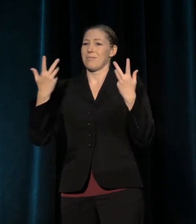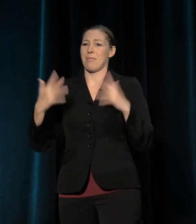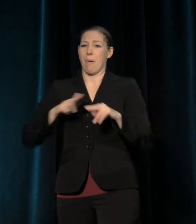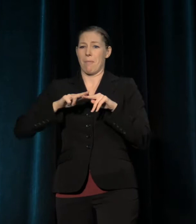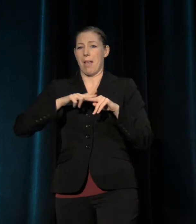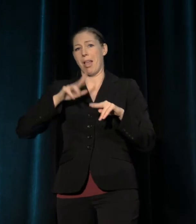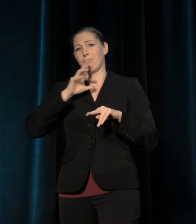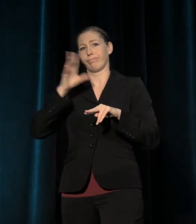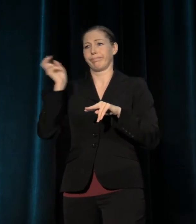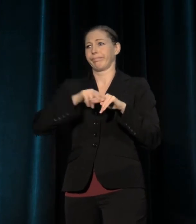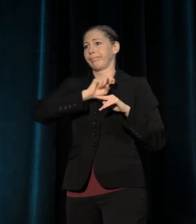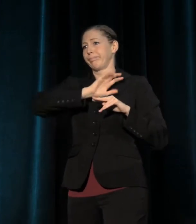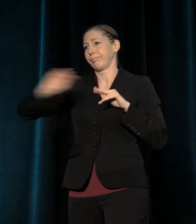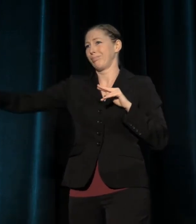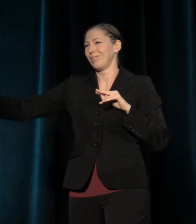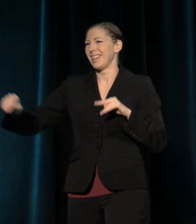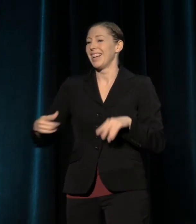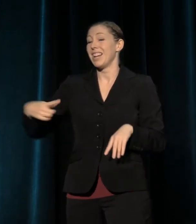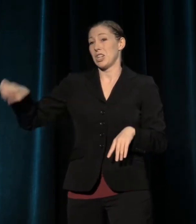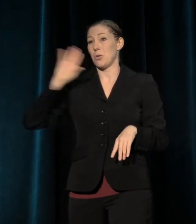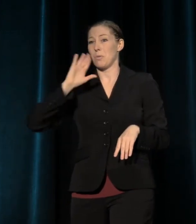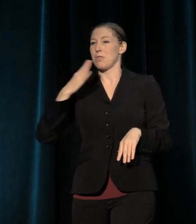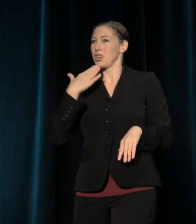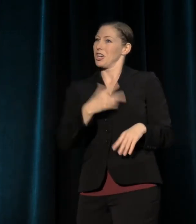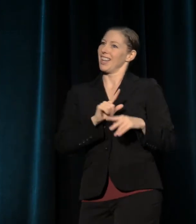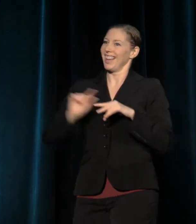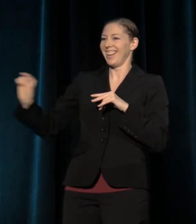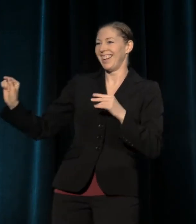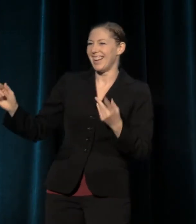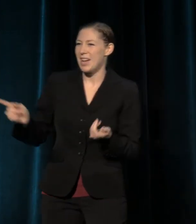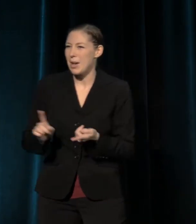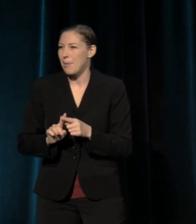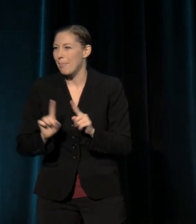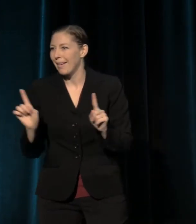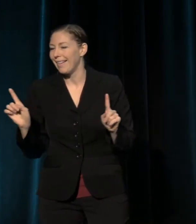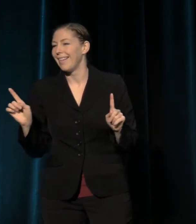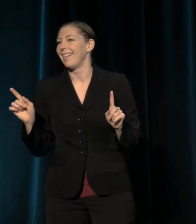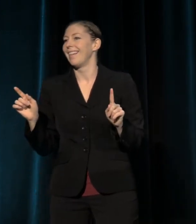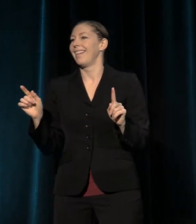which you guys would be really good at, I argue that great art alone